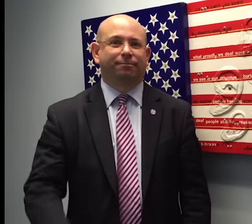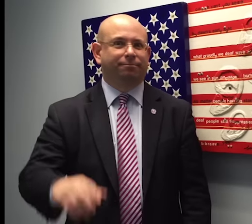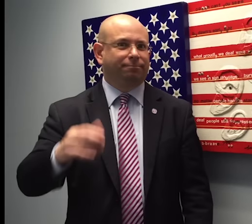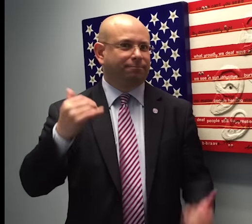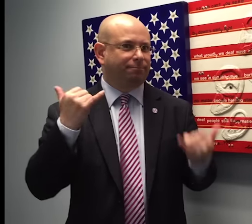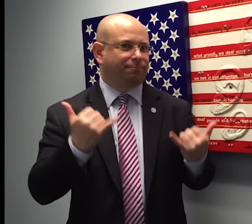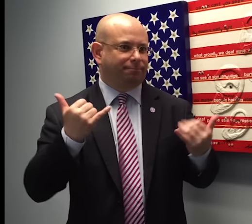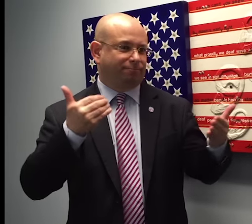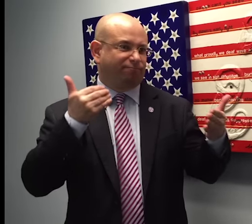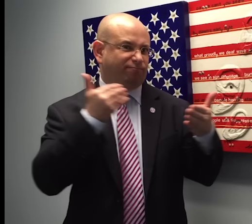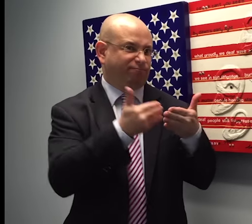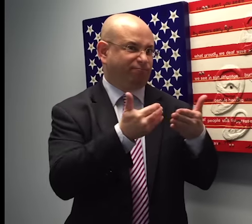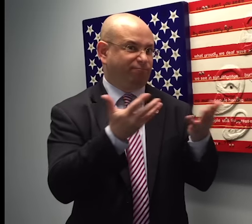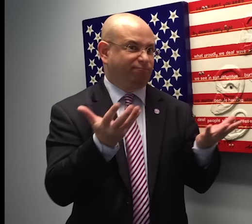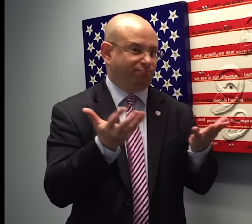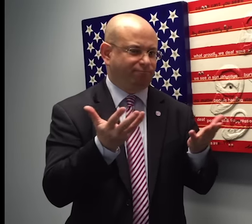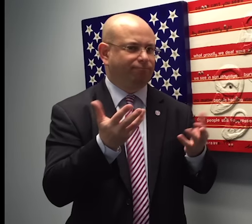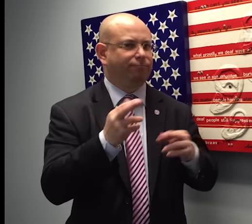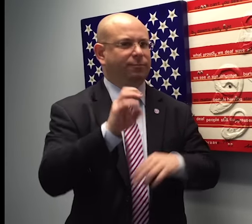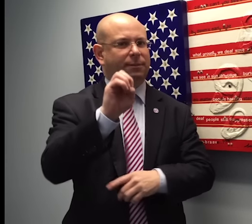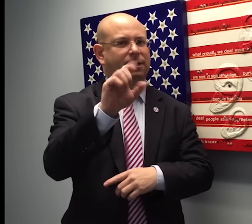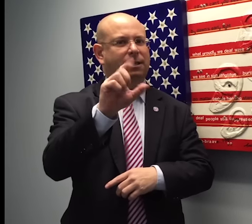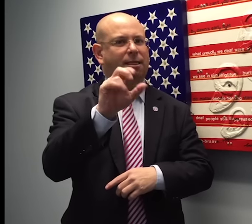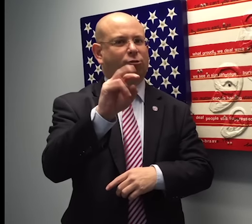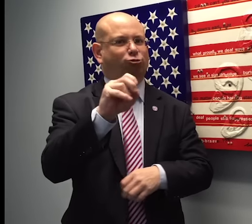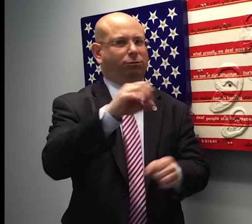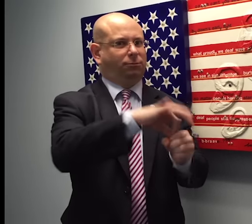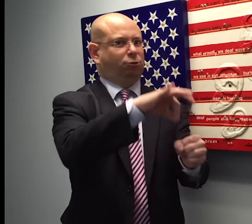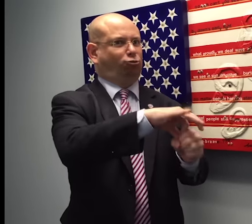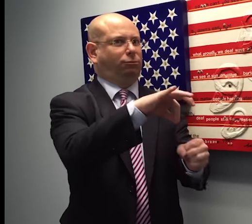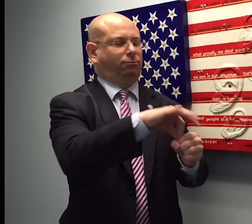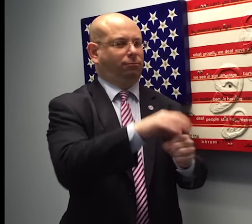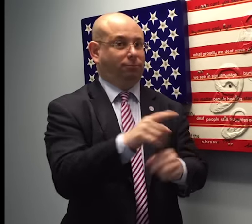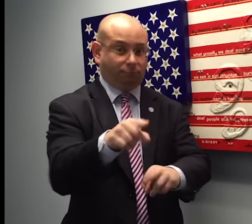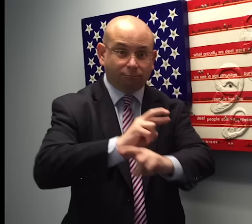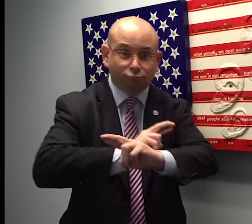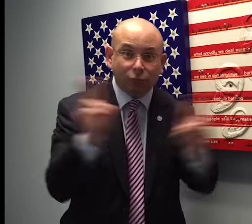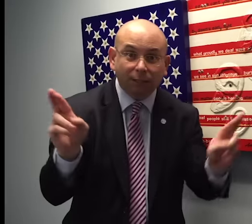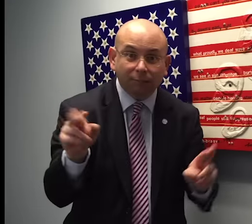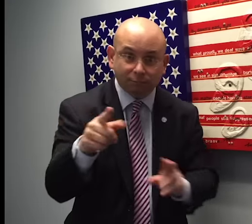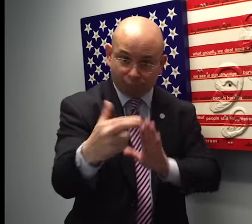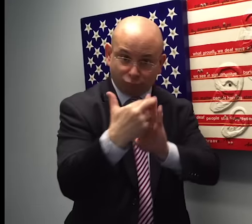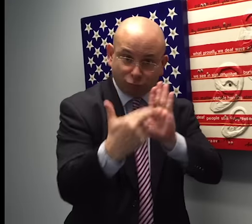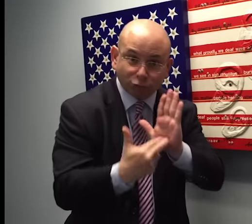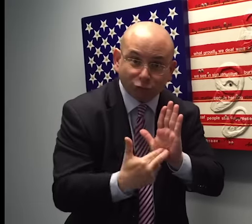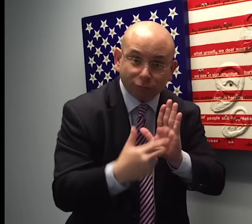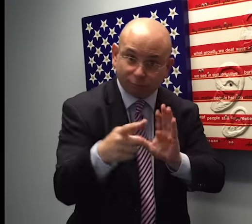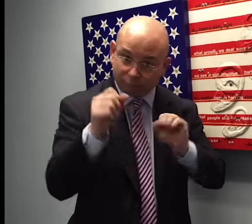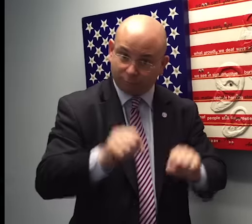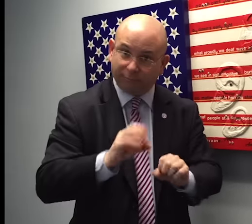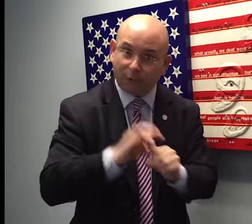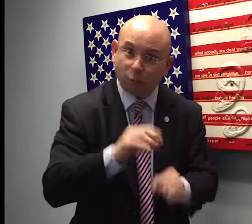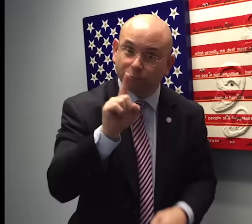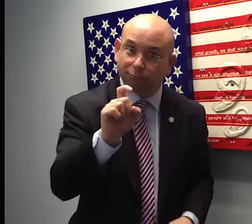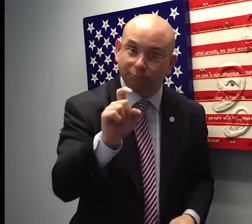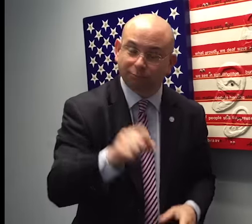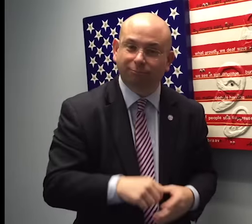We're soon approaching the elections this November. Are you ready? Are you registered to vote?